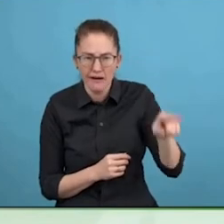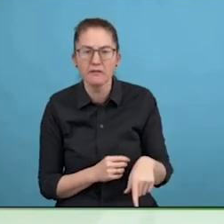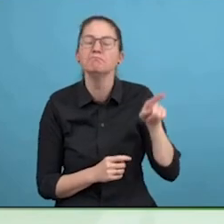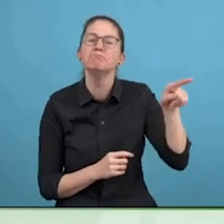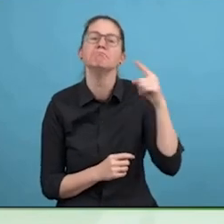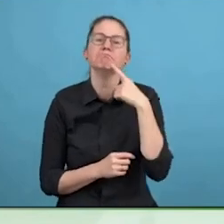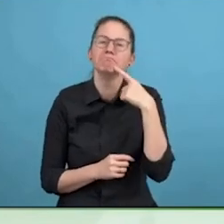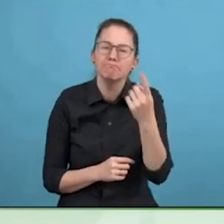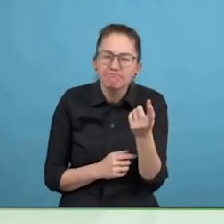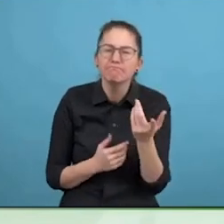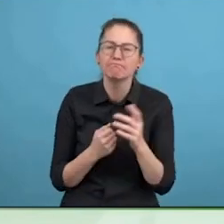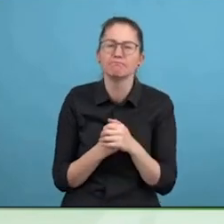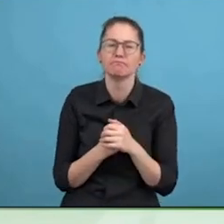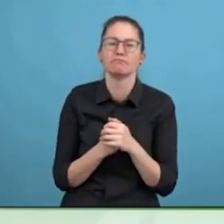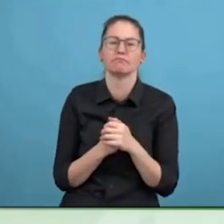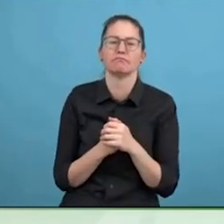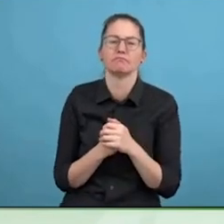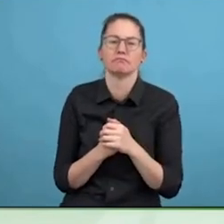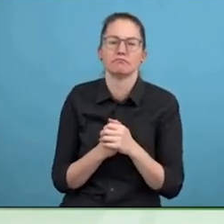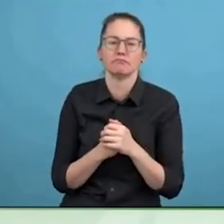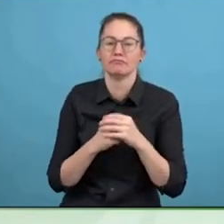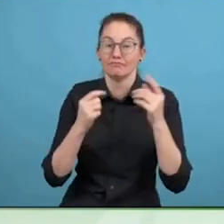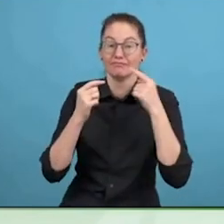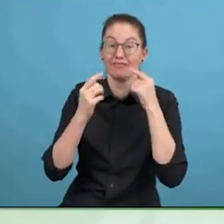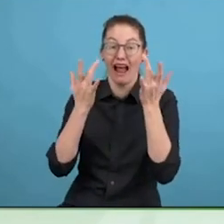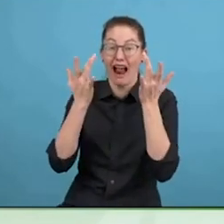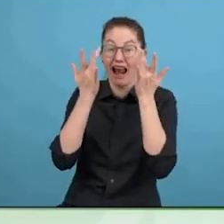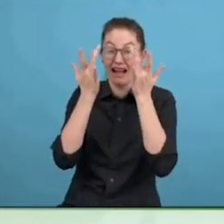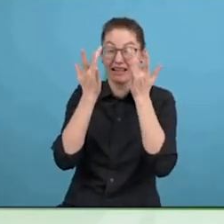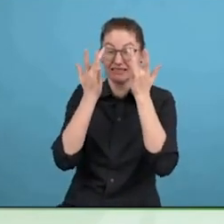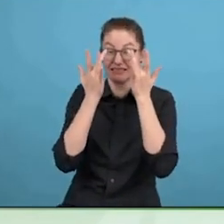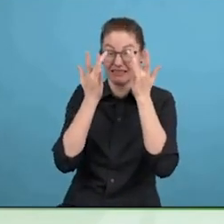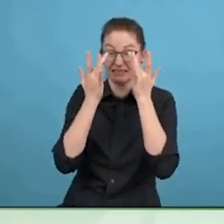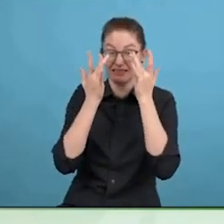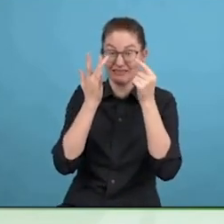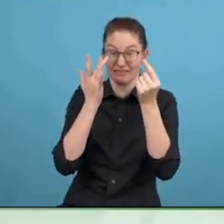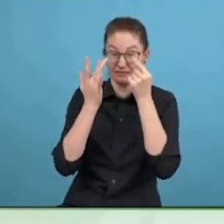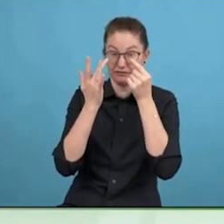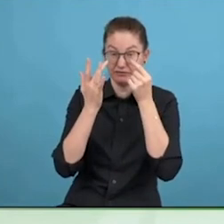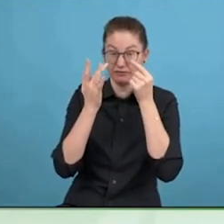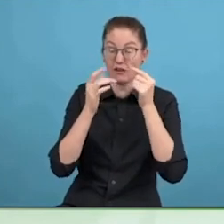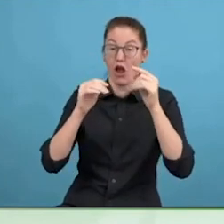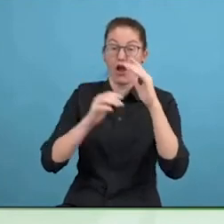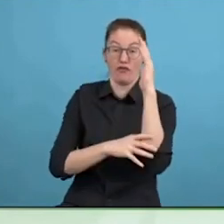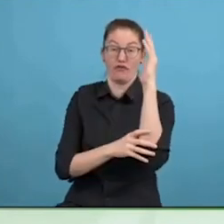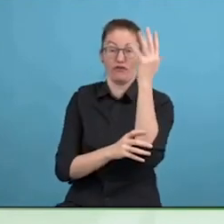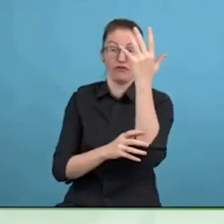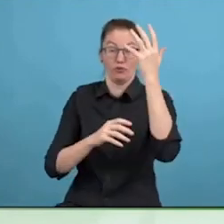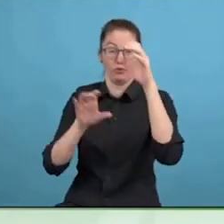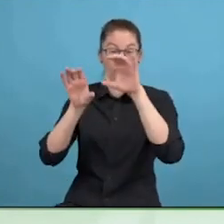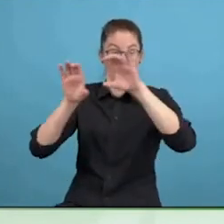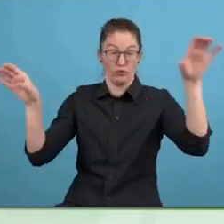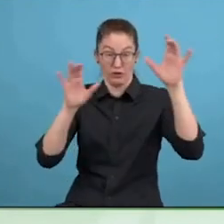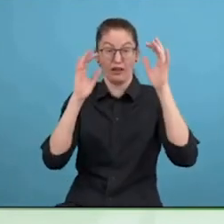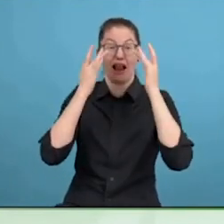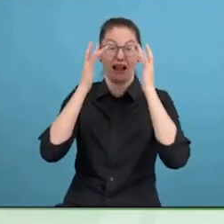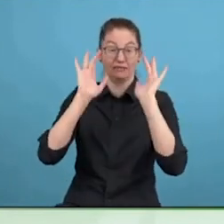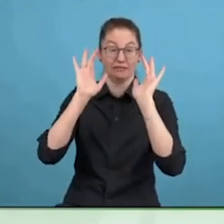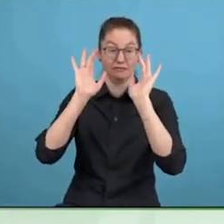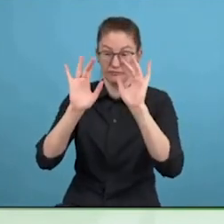today it has become a whole industry - eye glasses industry and what I was reading is